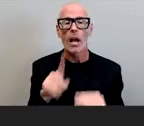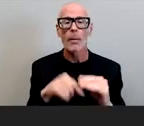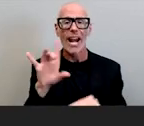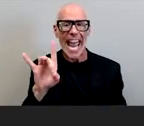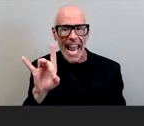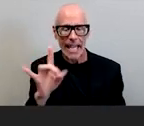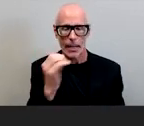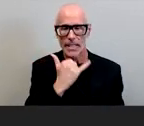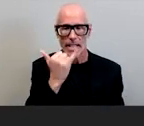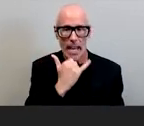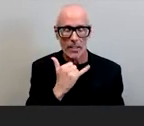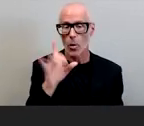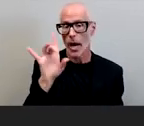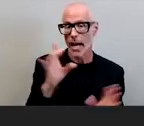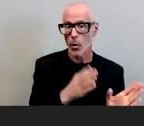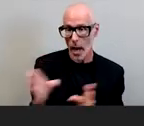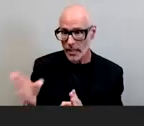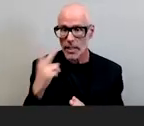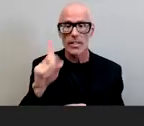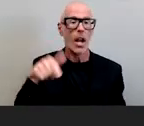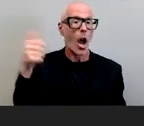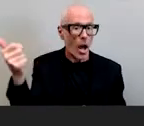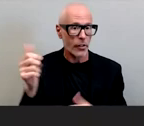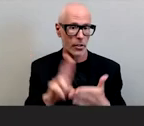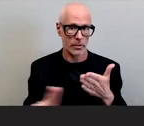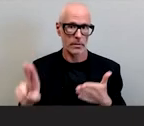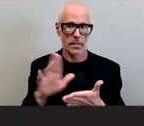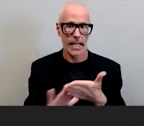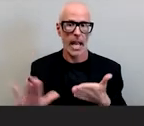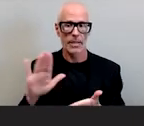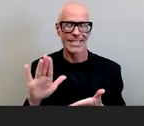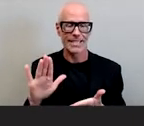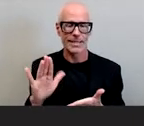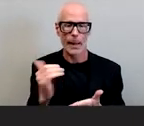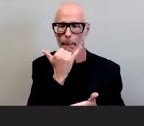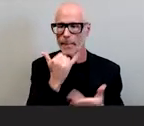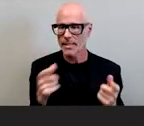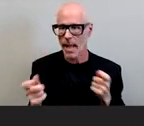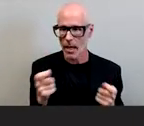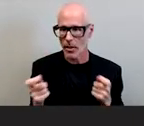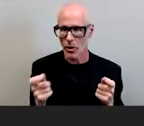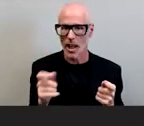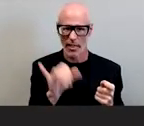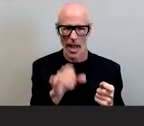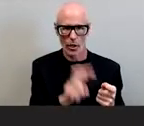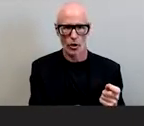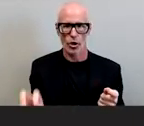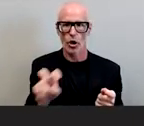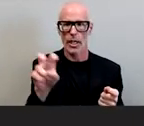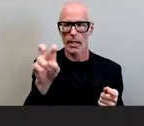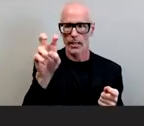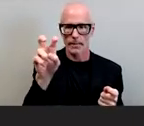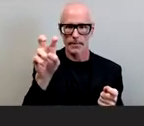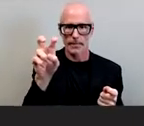ways in which i've seen other campuses mishandle the journey that you've put yourselves on as a